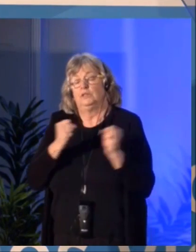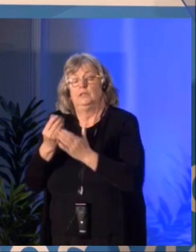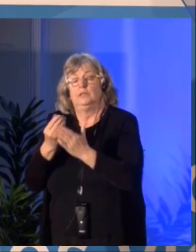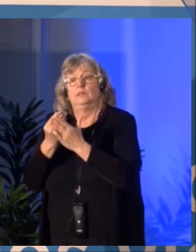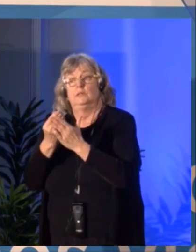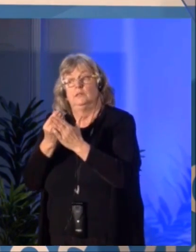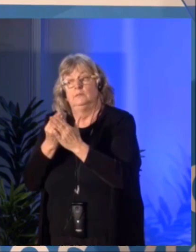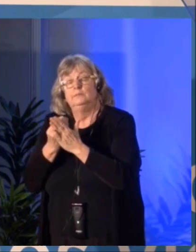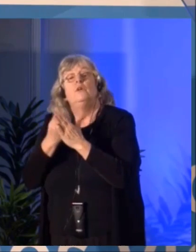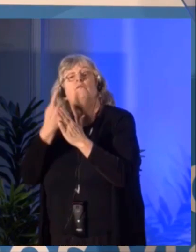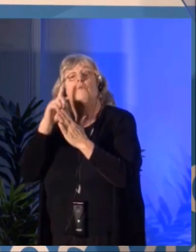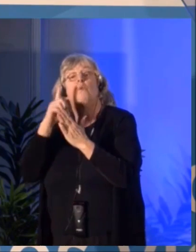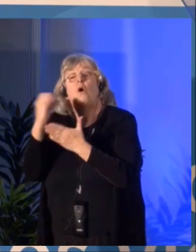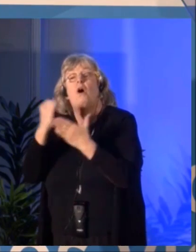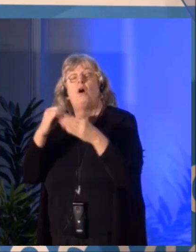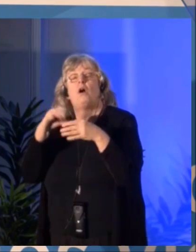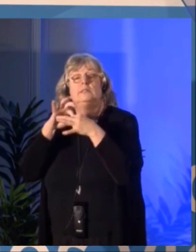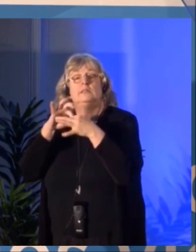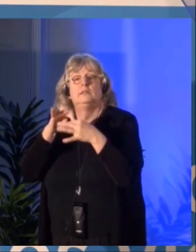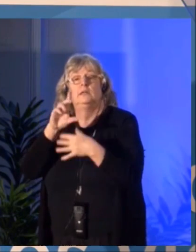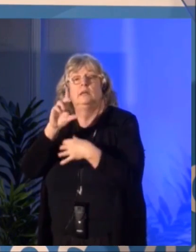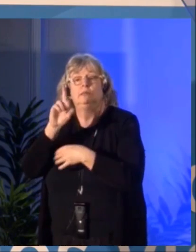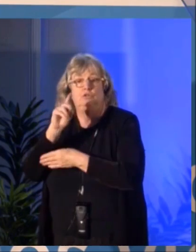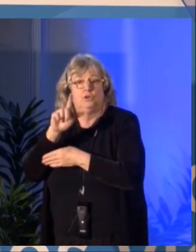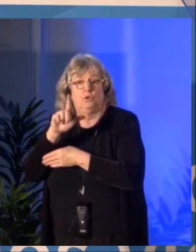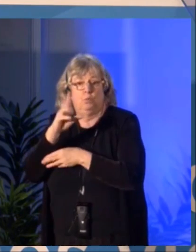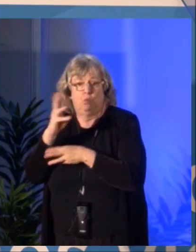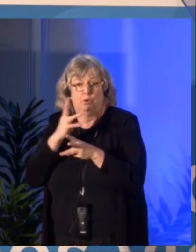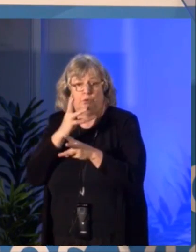On April 1, 2017, the funds devoted